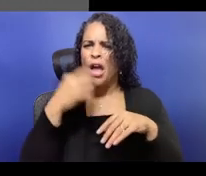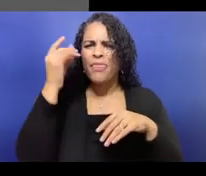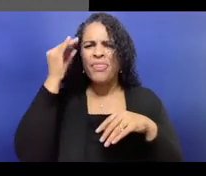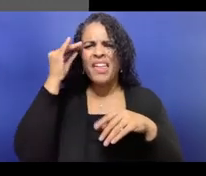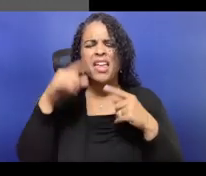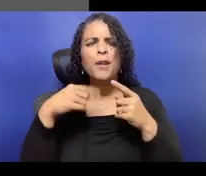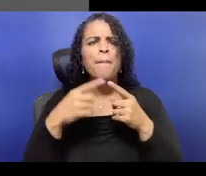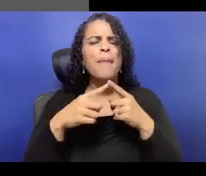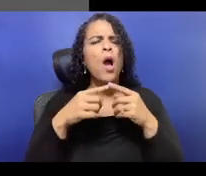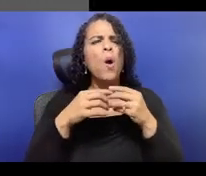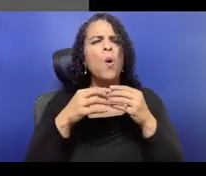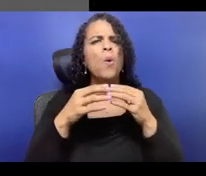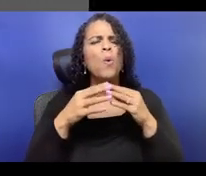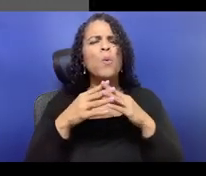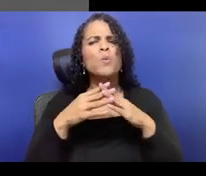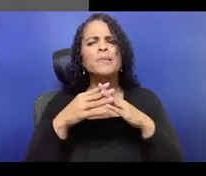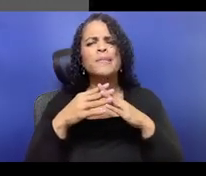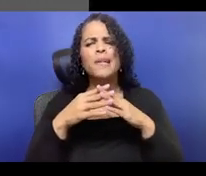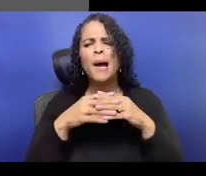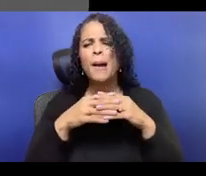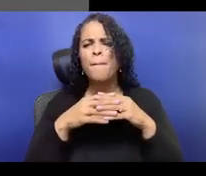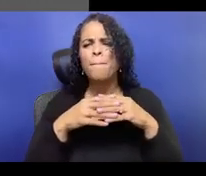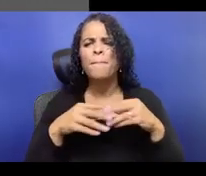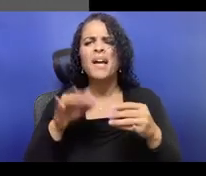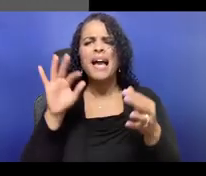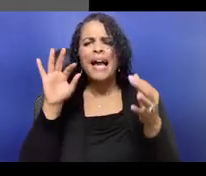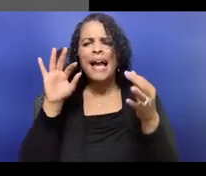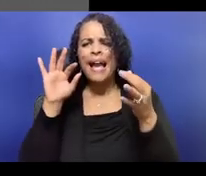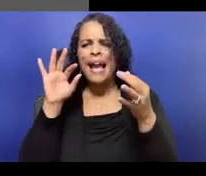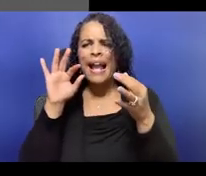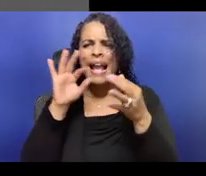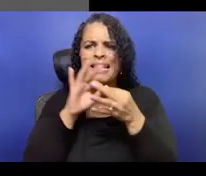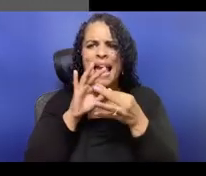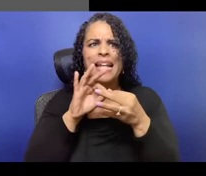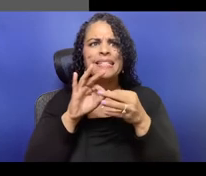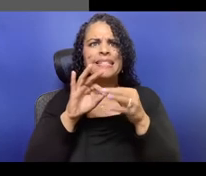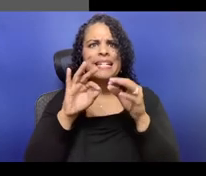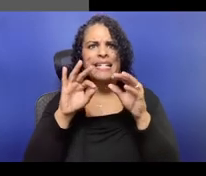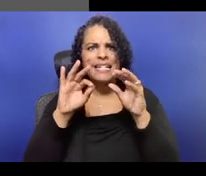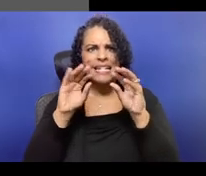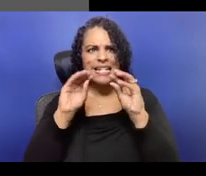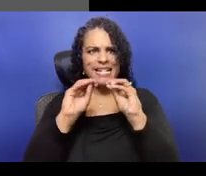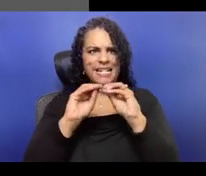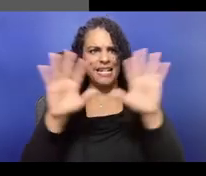what our relationship is, what are your concerns?" And if there are concerns, you bundle,